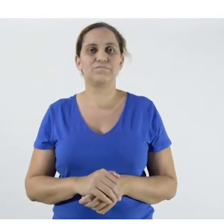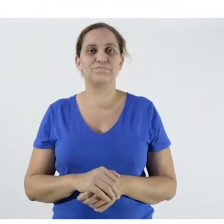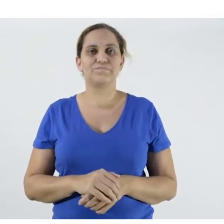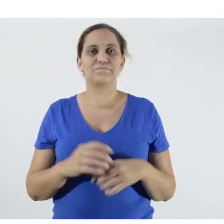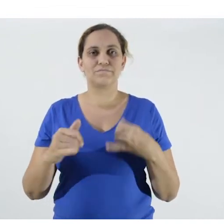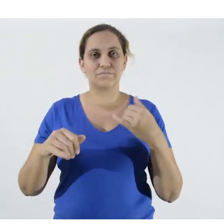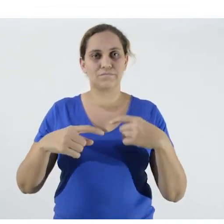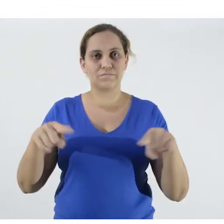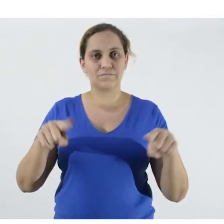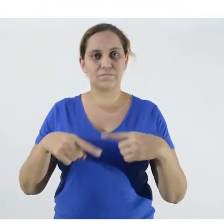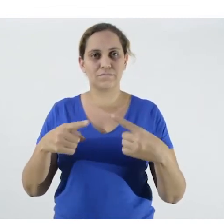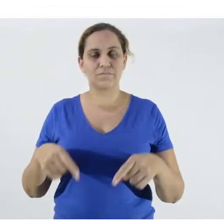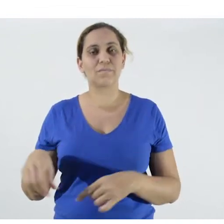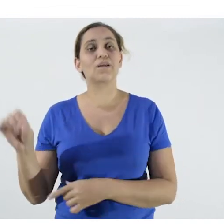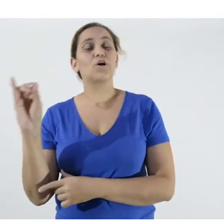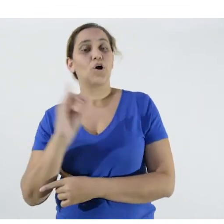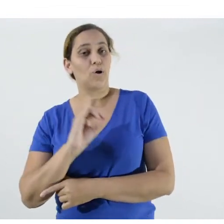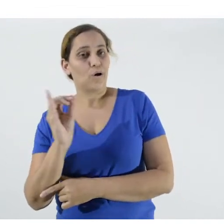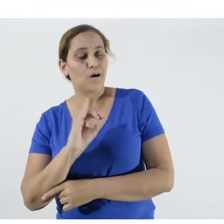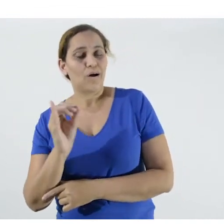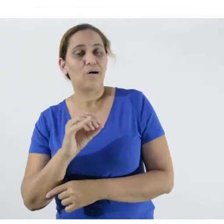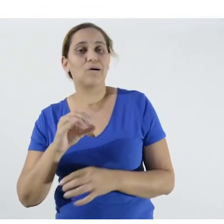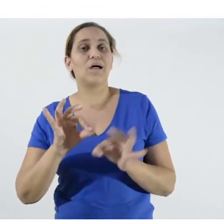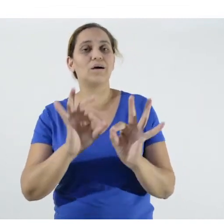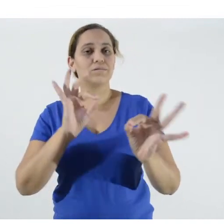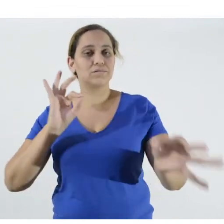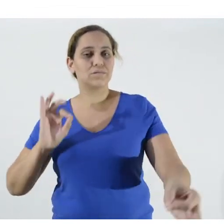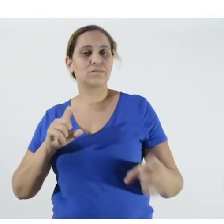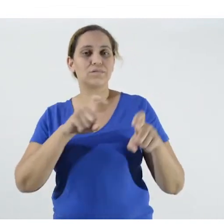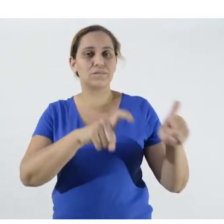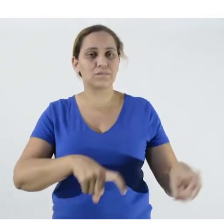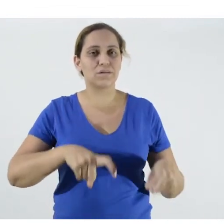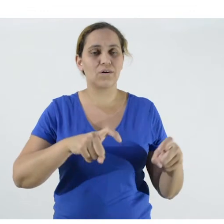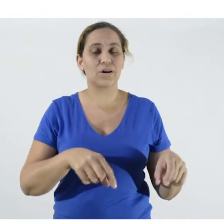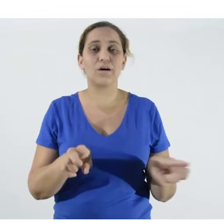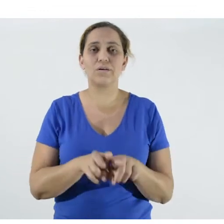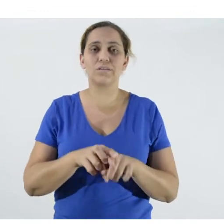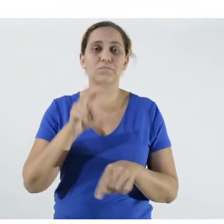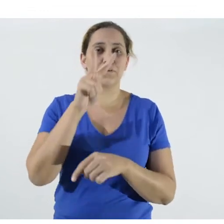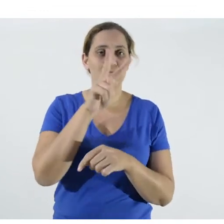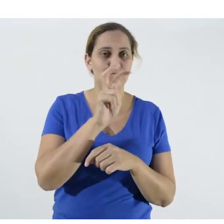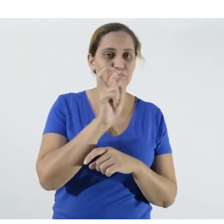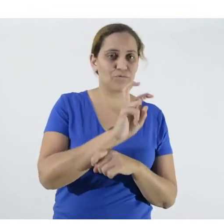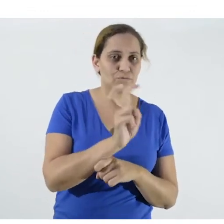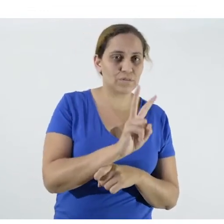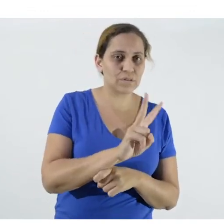"Hello, rural extension worker and inspection agent. WhatsApp is definitely an important tool